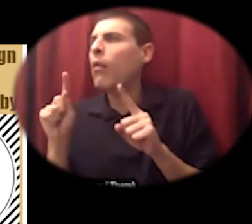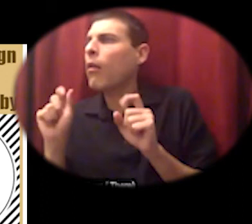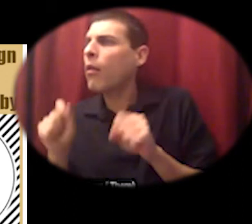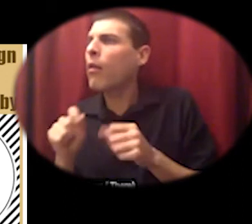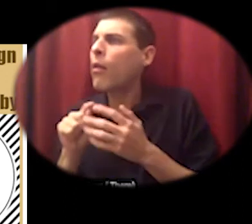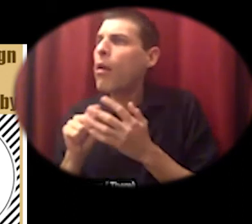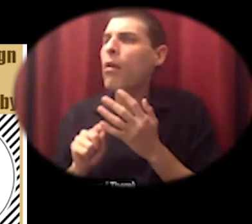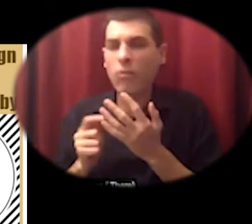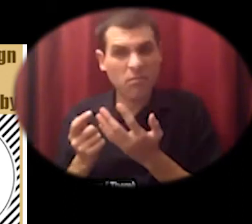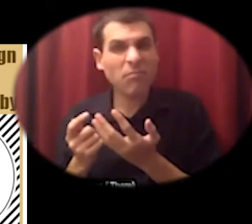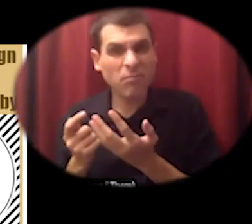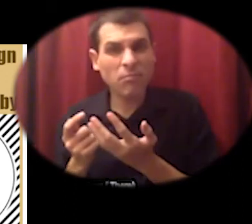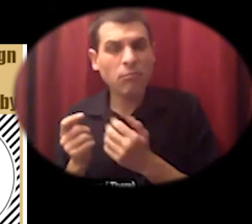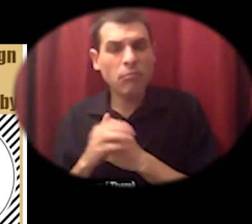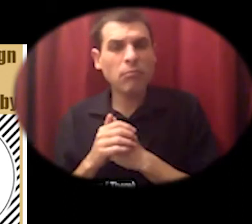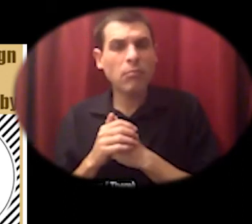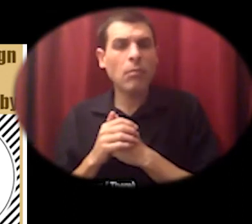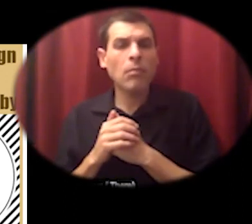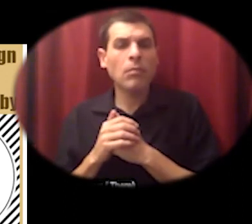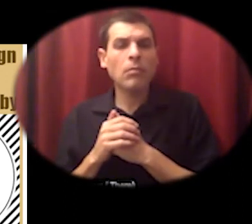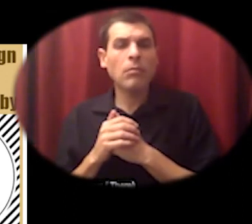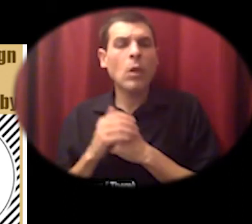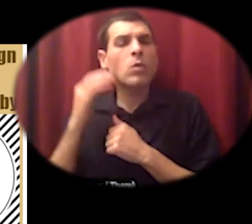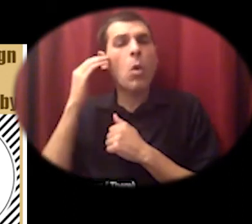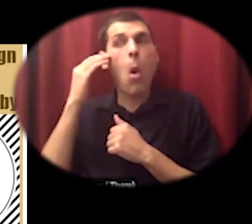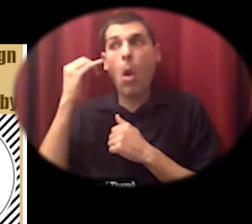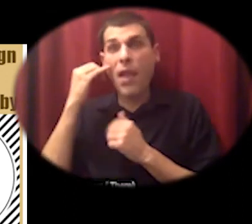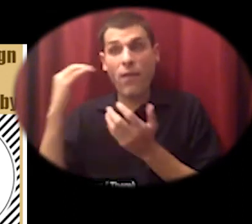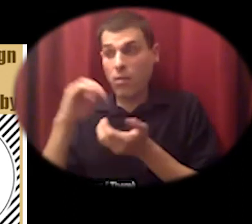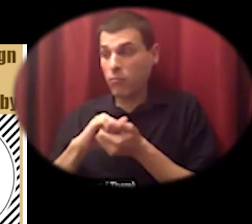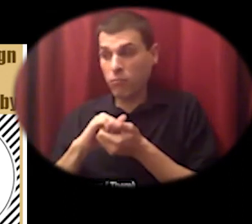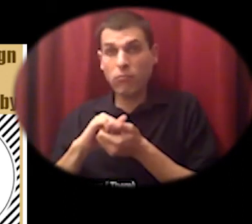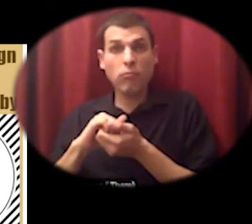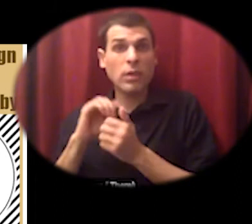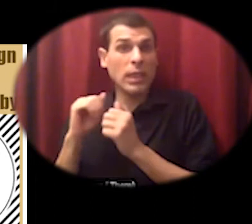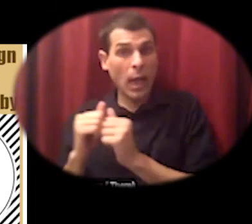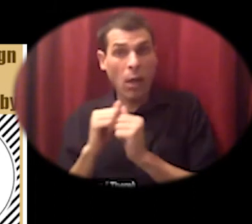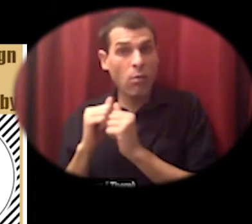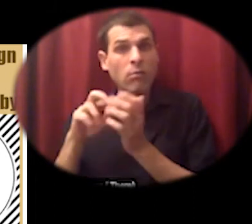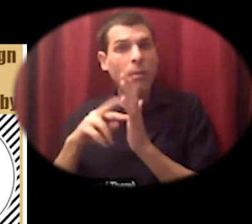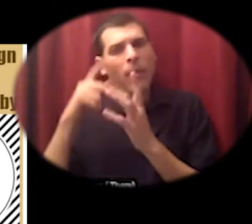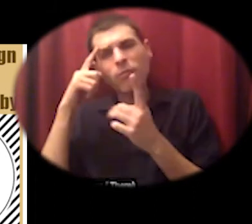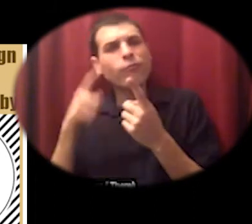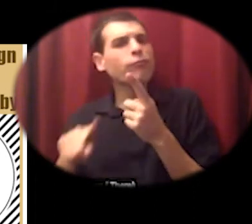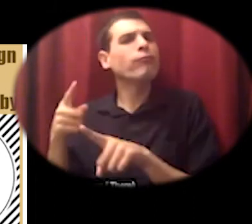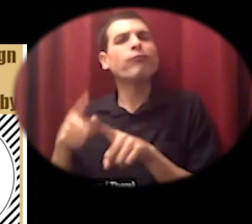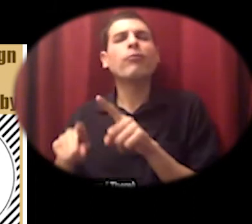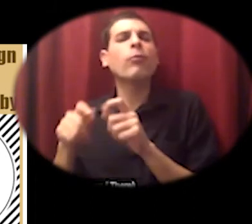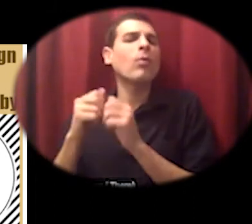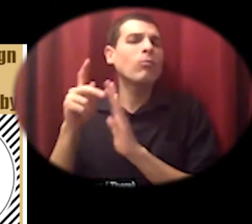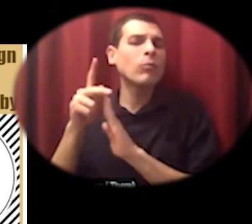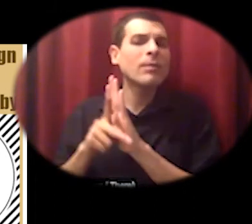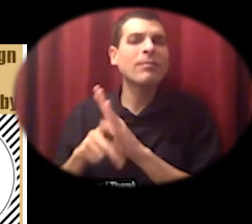so that we can find more customers and to build the networks. the traditional economic system